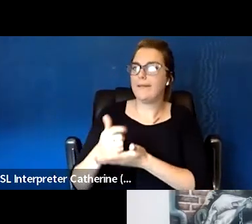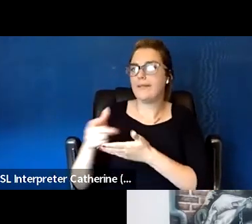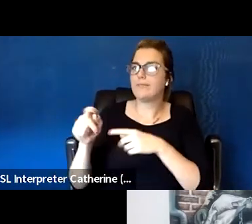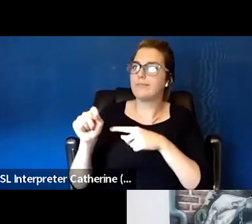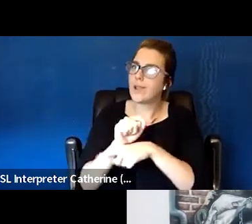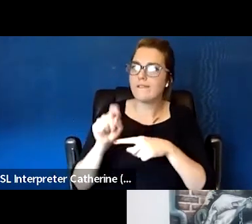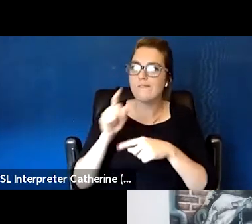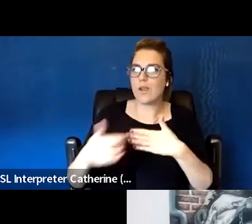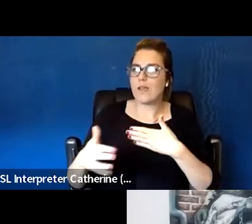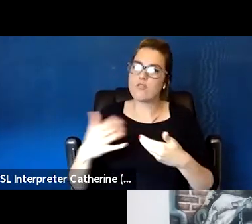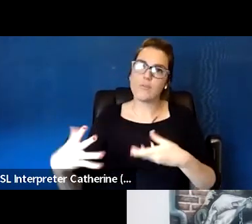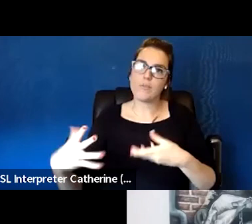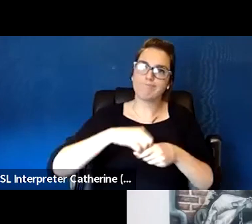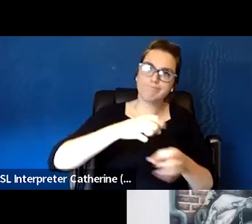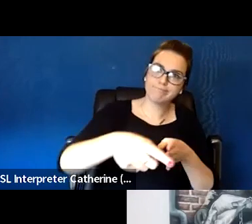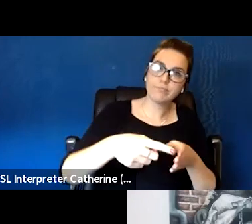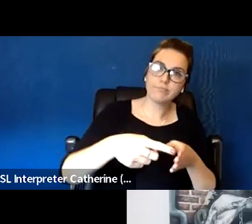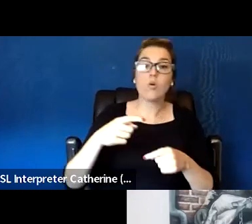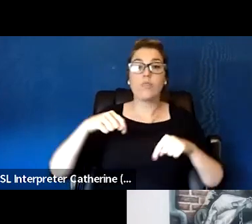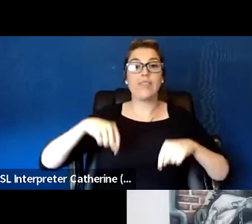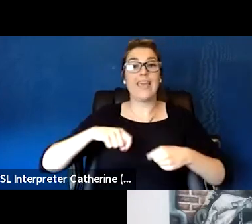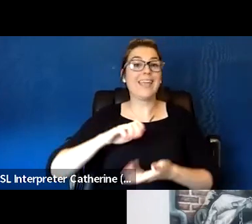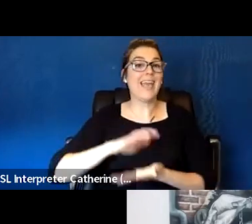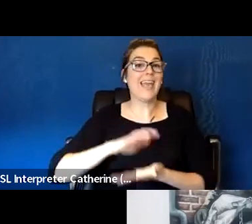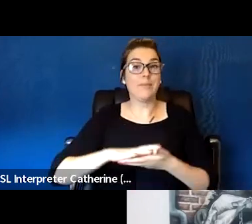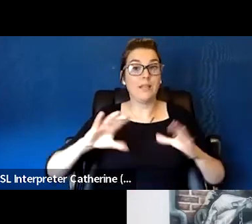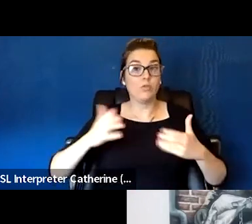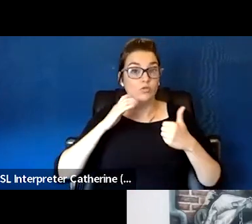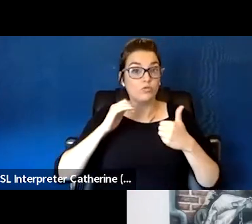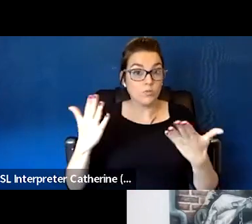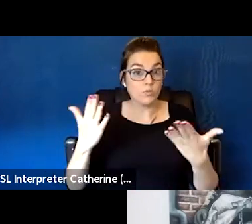So this academy addresses wellness, as we've talked about